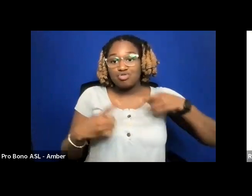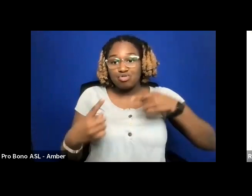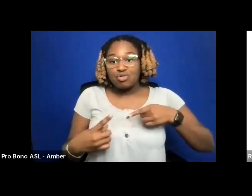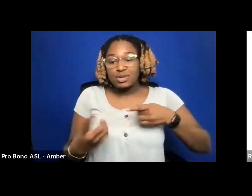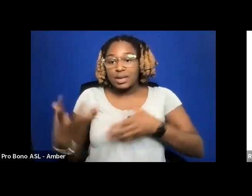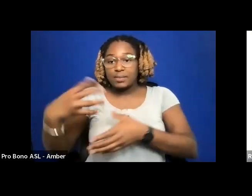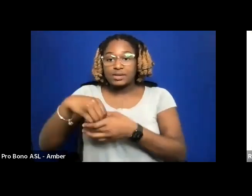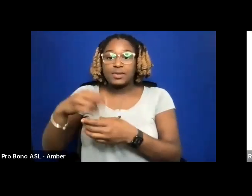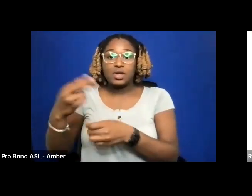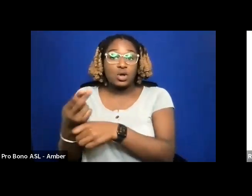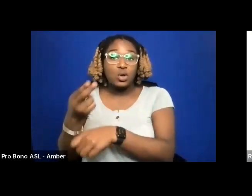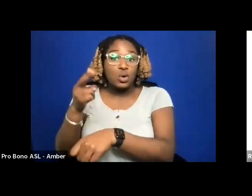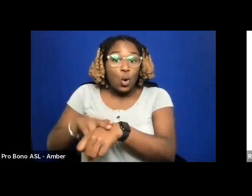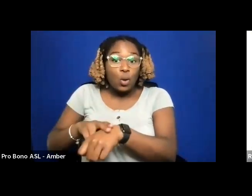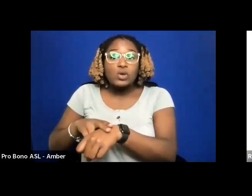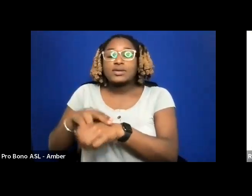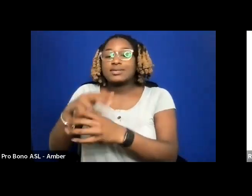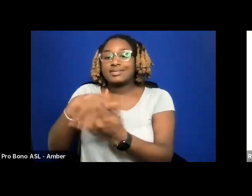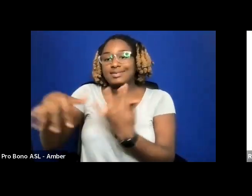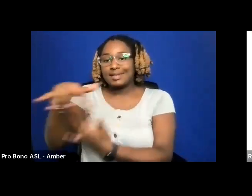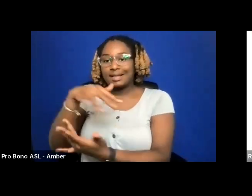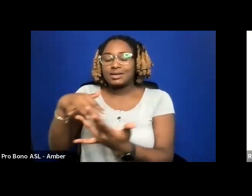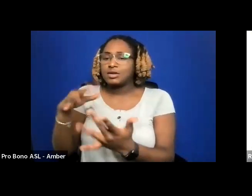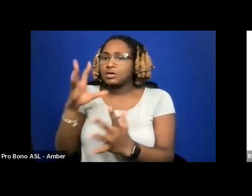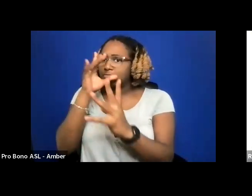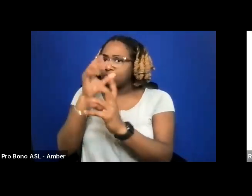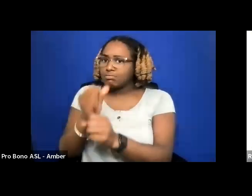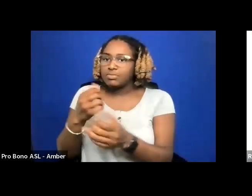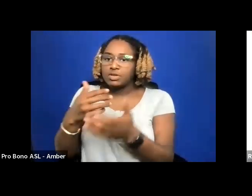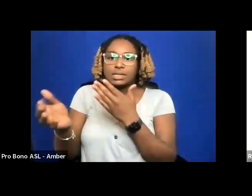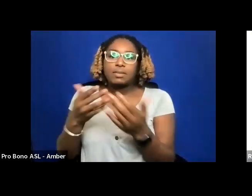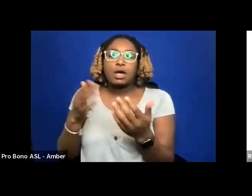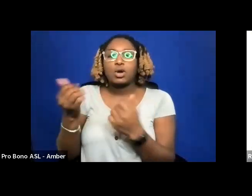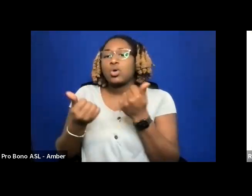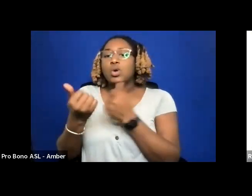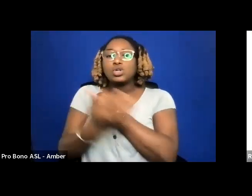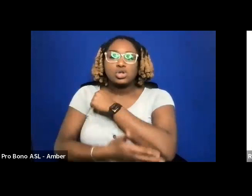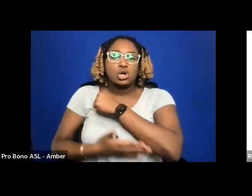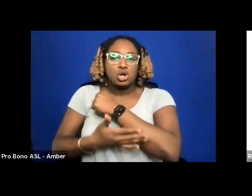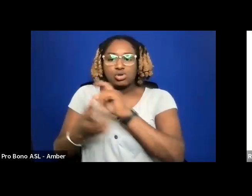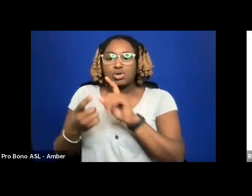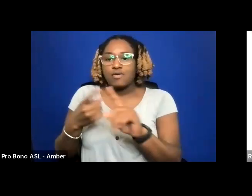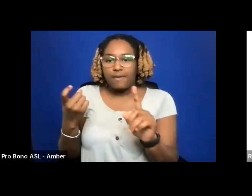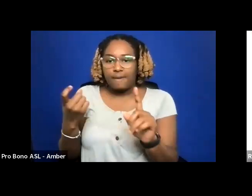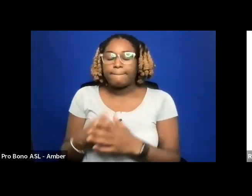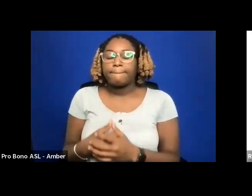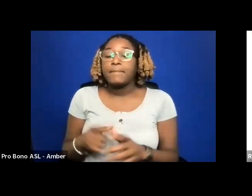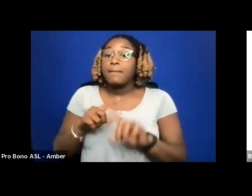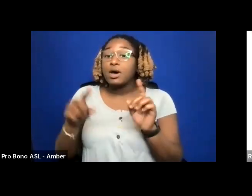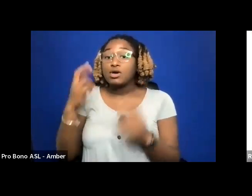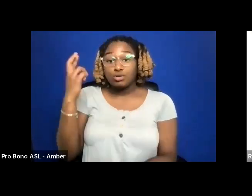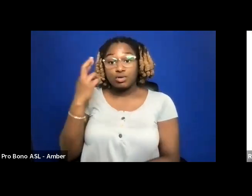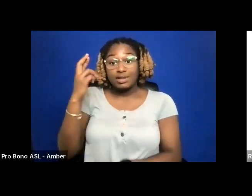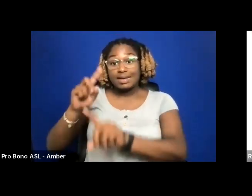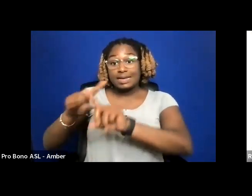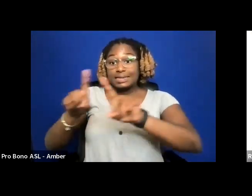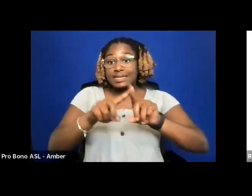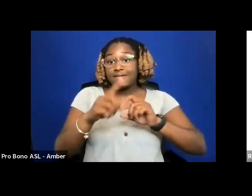SOCIETY IS COMPELLING NO MATTER WHAT COUNTRY YOU ARE FROM. REALLY THAT DIFFERENT COUNTRIES HAVE DIFFERENT TECHNICAL REQUIREMENTS.